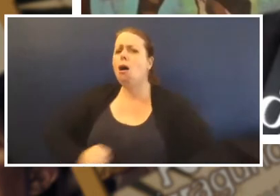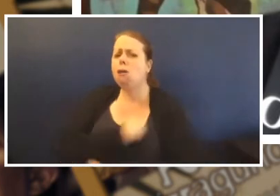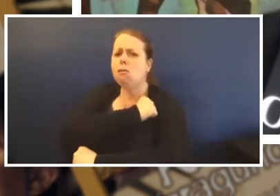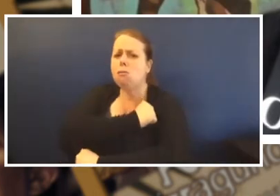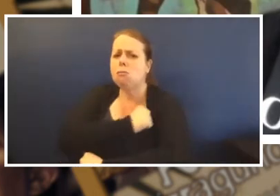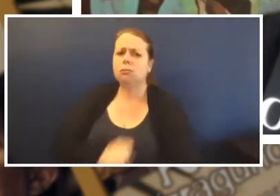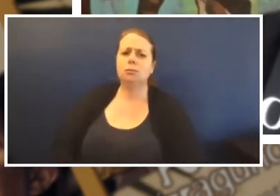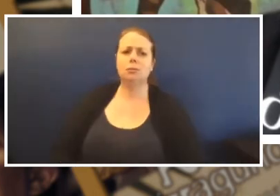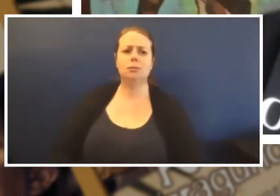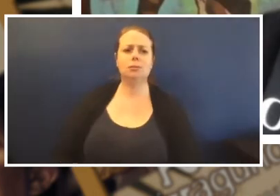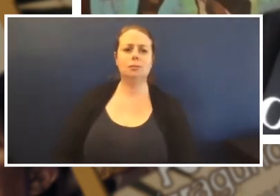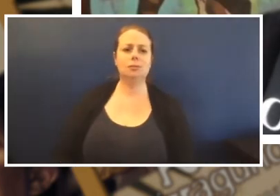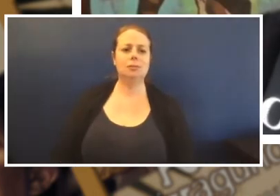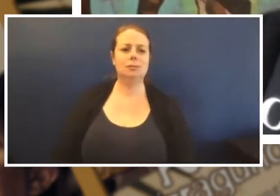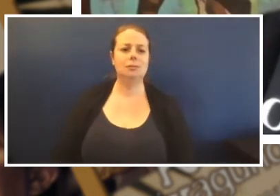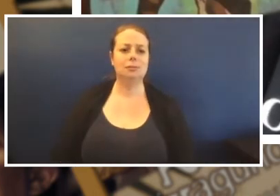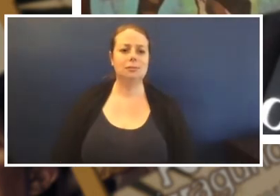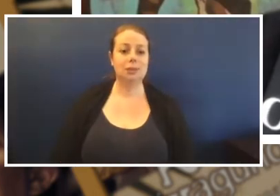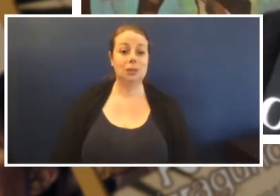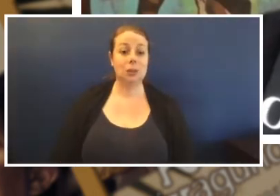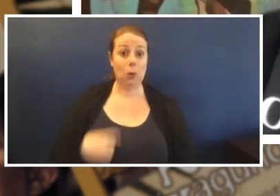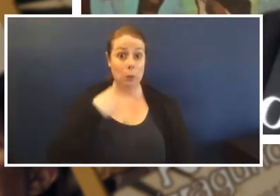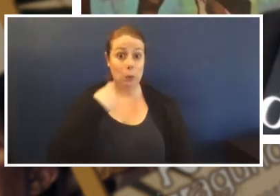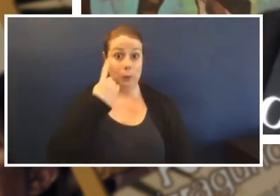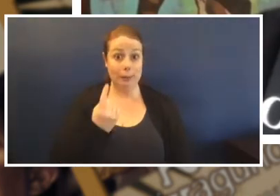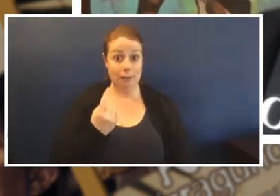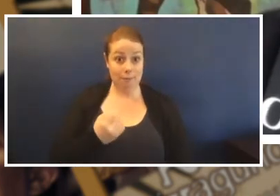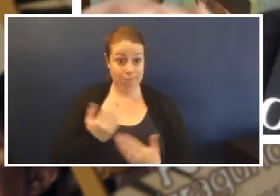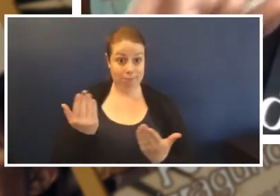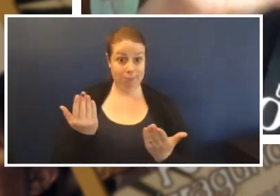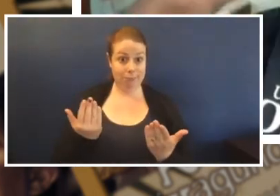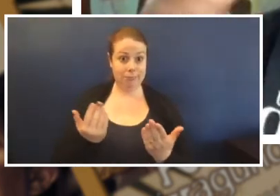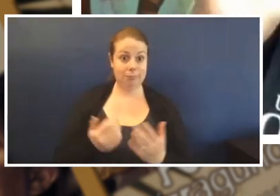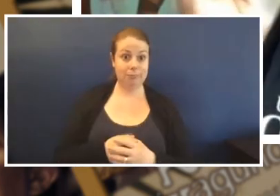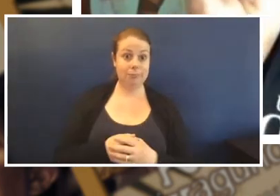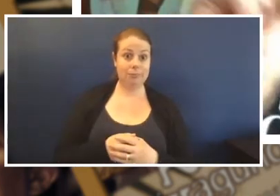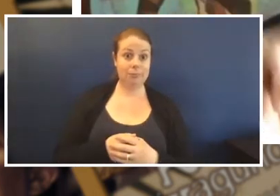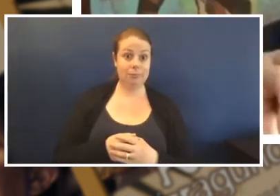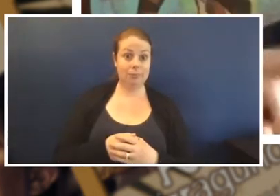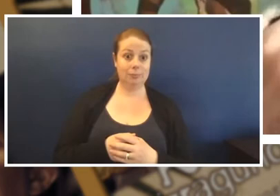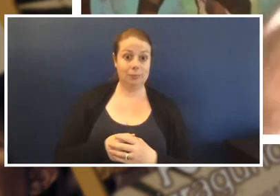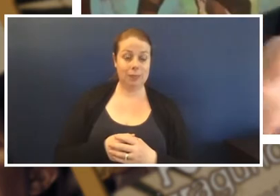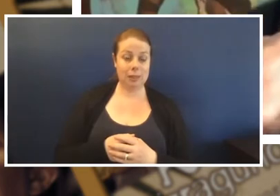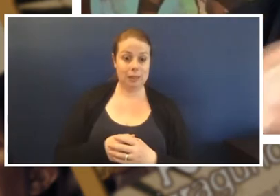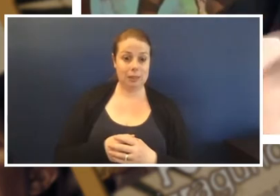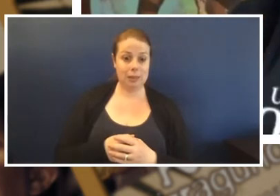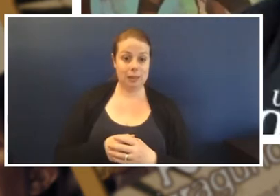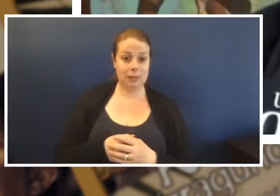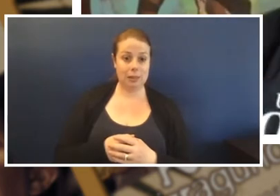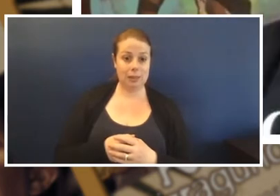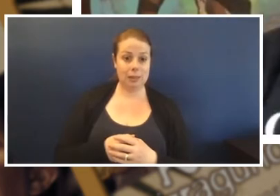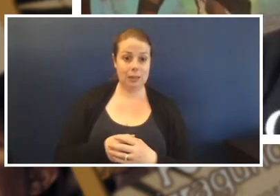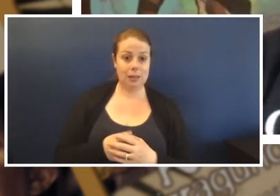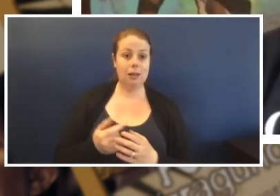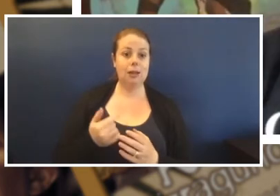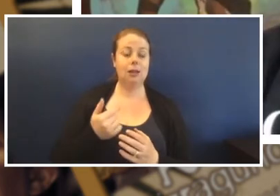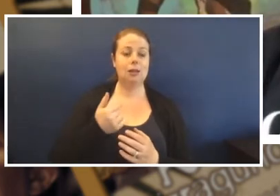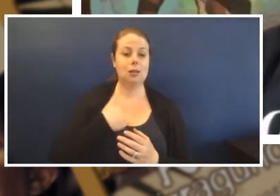So next day comes so the deal was, so I became the tricky one